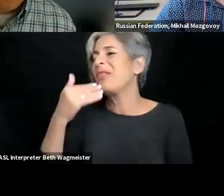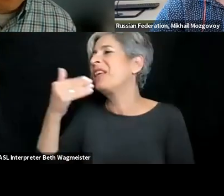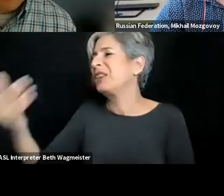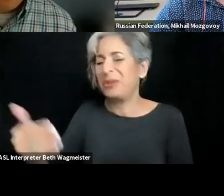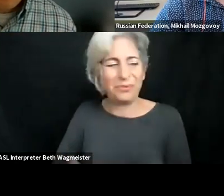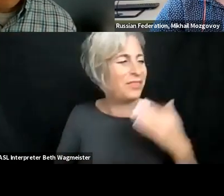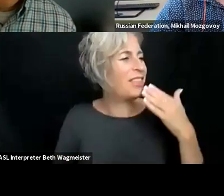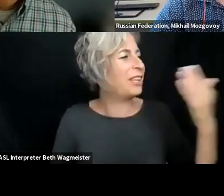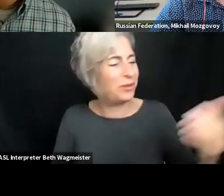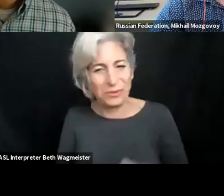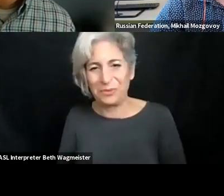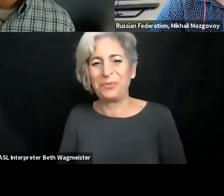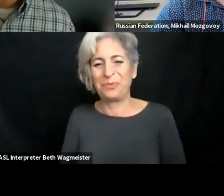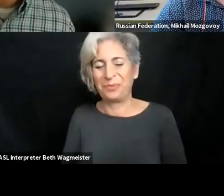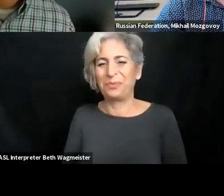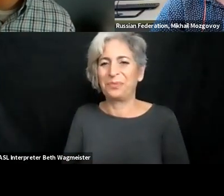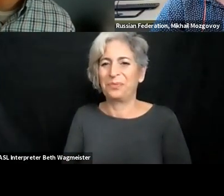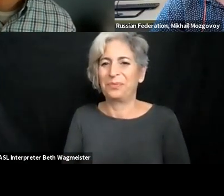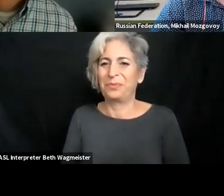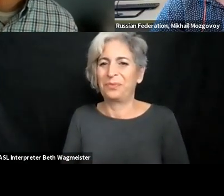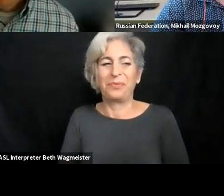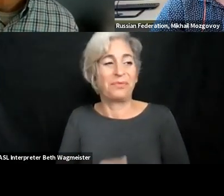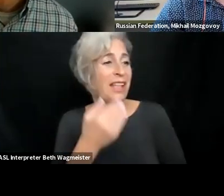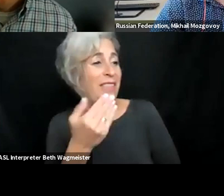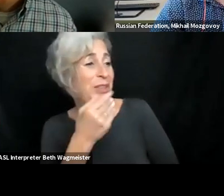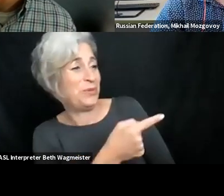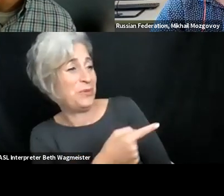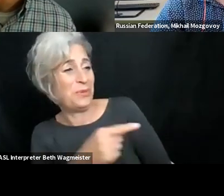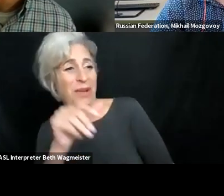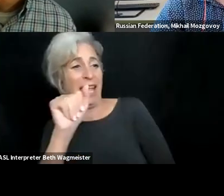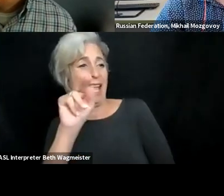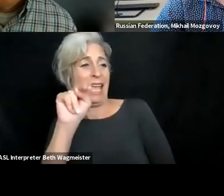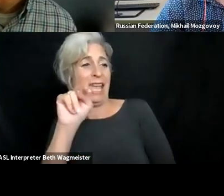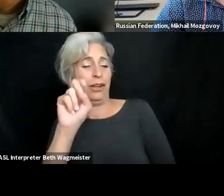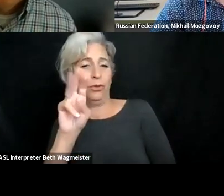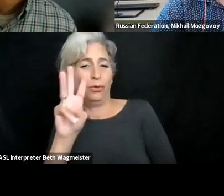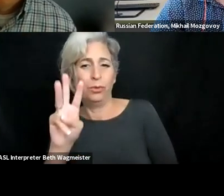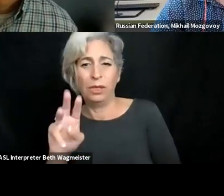in technologies that we will be able to see that going forward in the